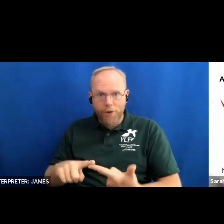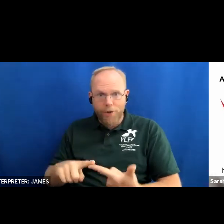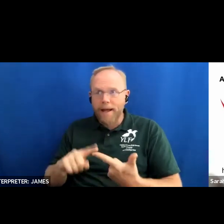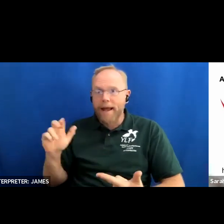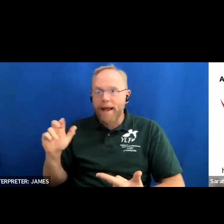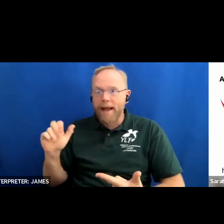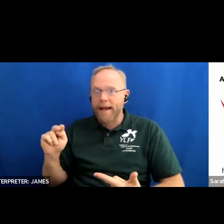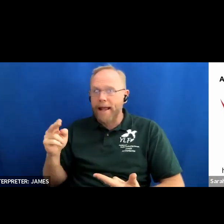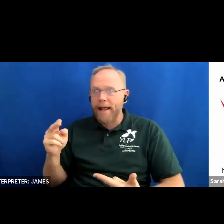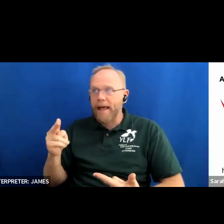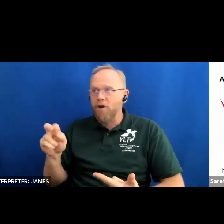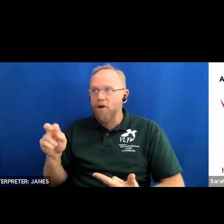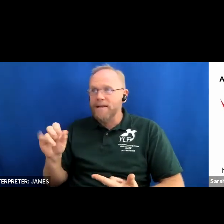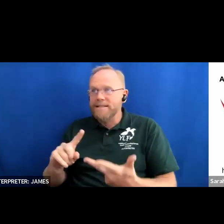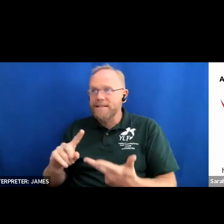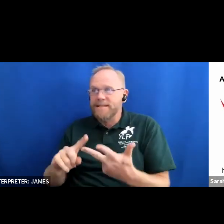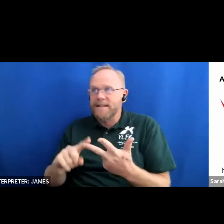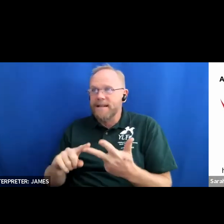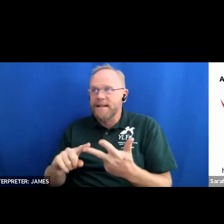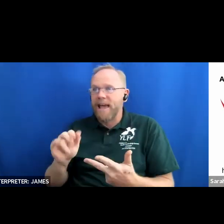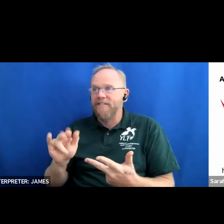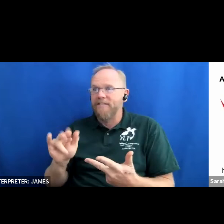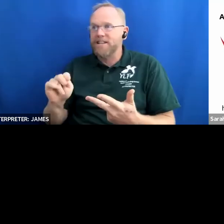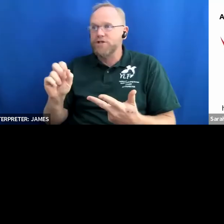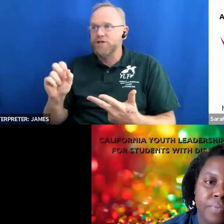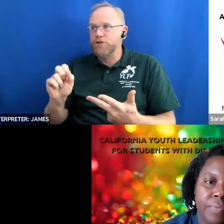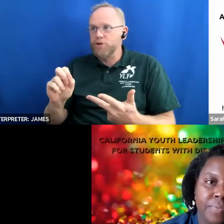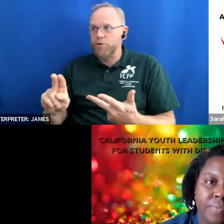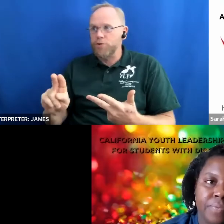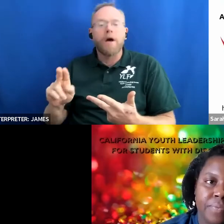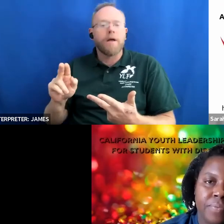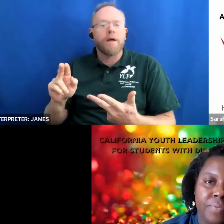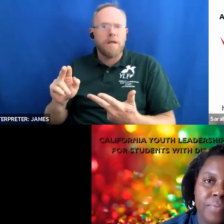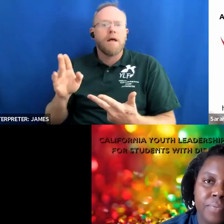we'll give them a minute to get spotlighted and they're going to drop a document in the chat um